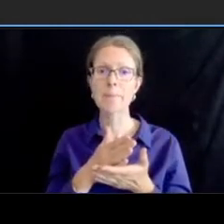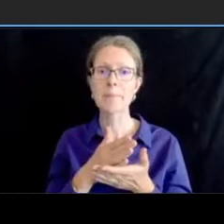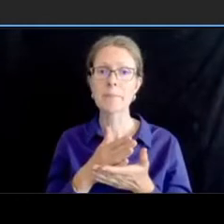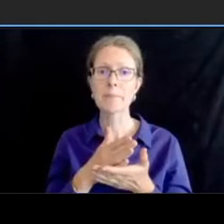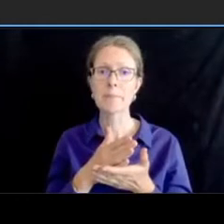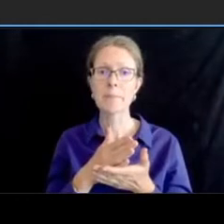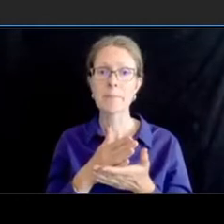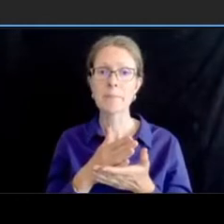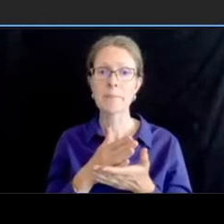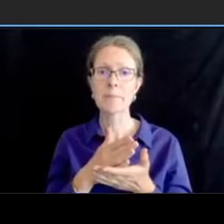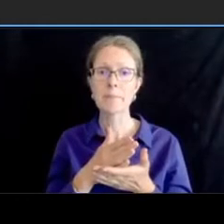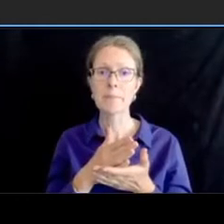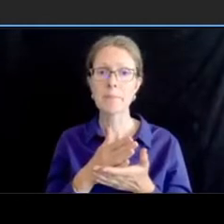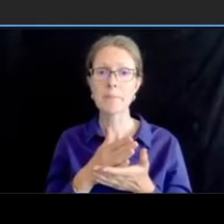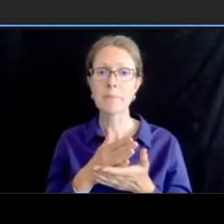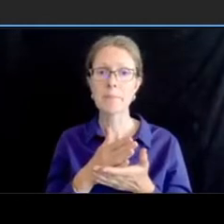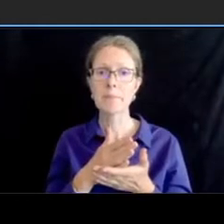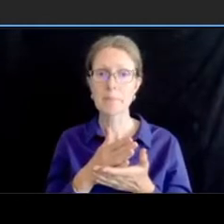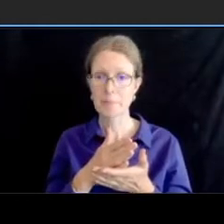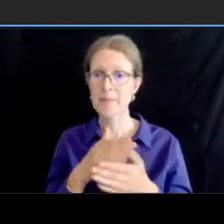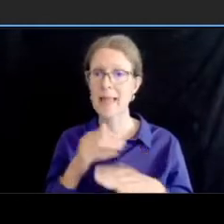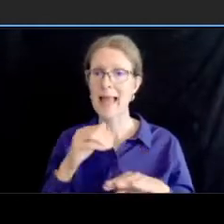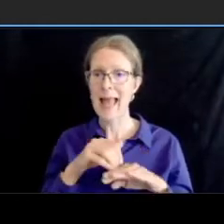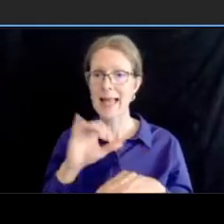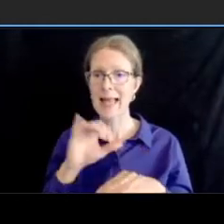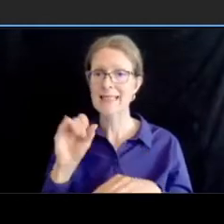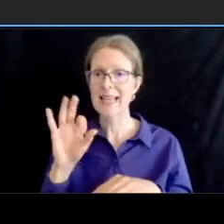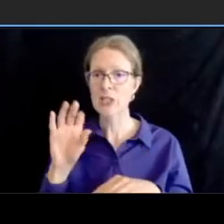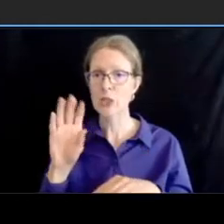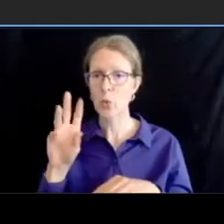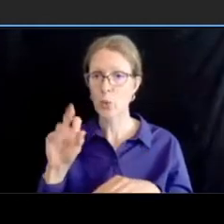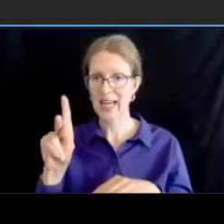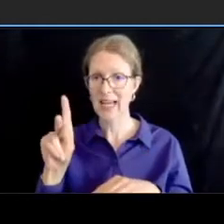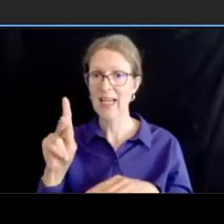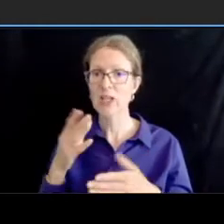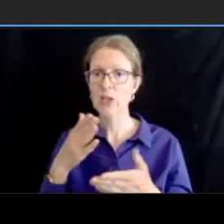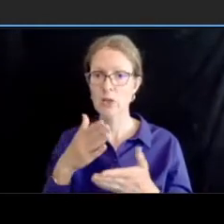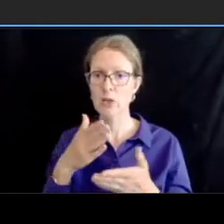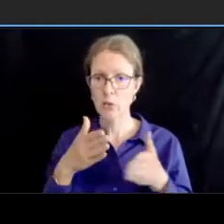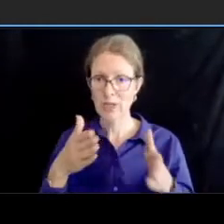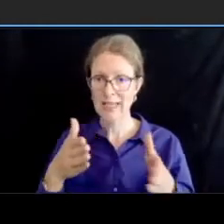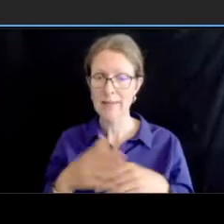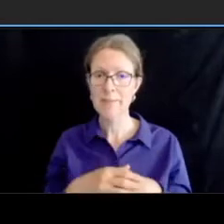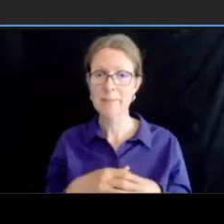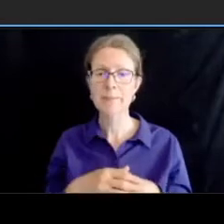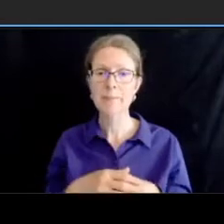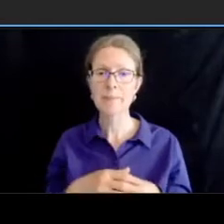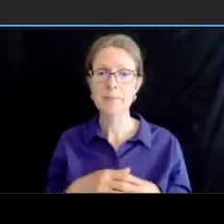we have them basically as boats as far as far side bus stops on either side of central street